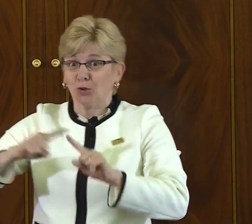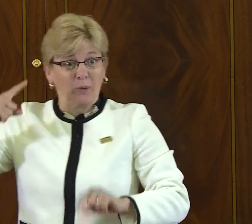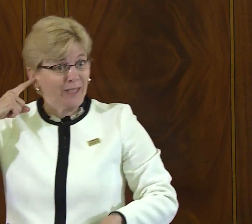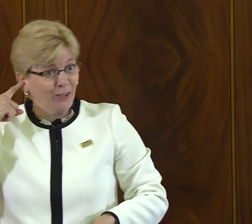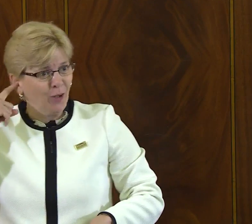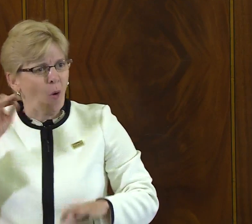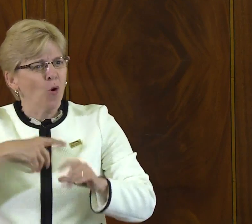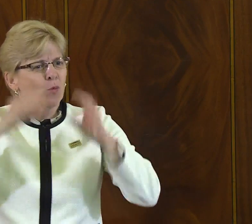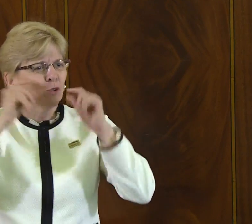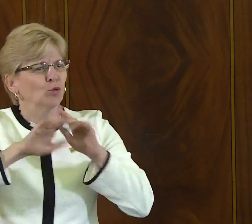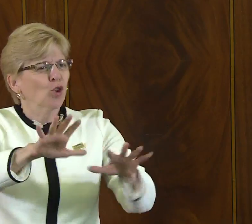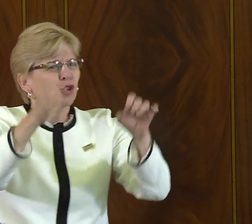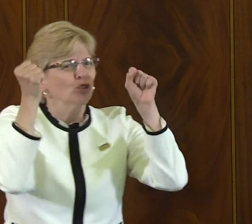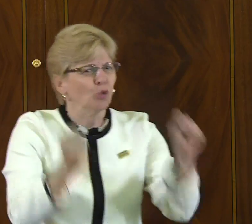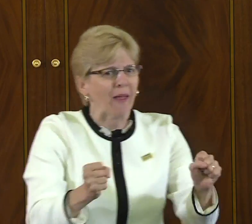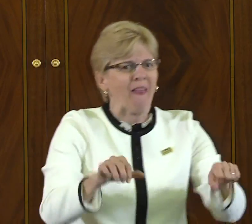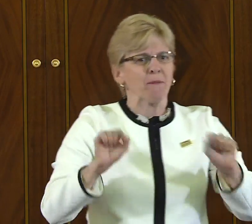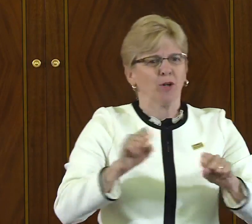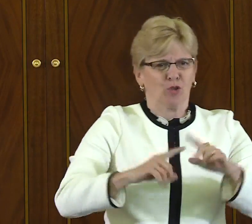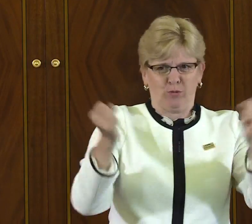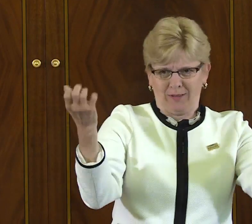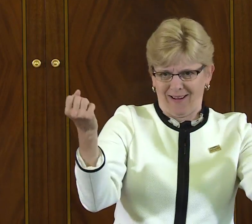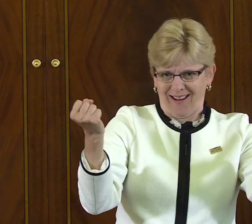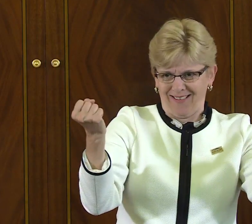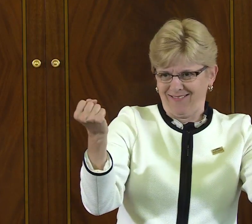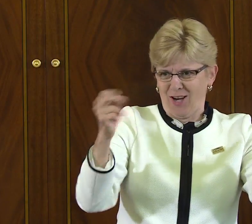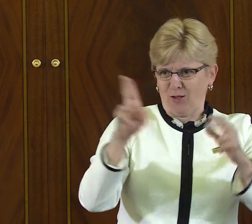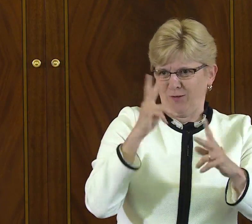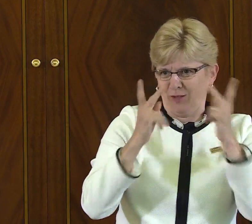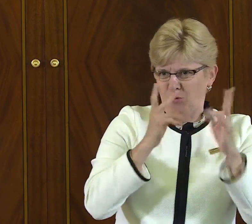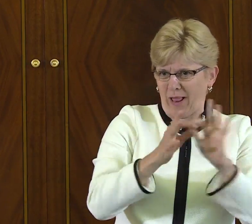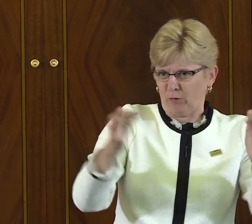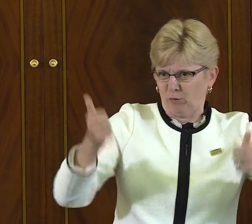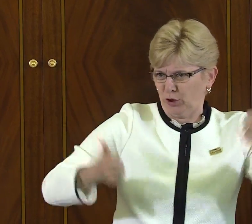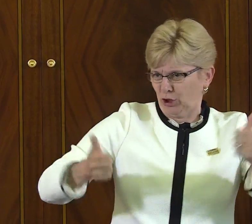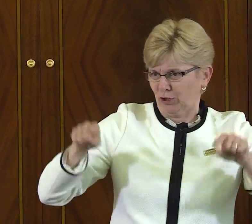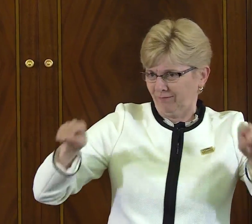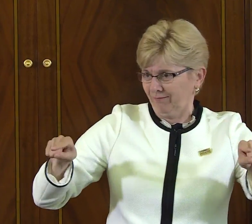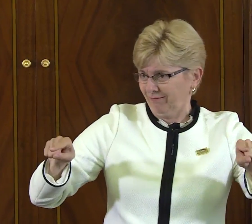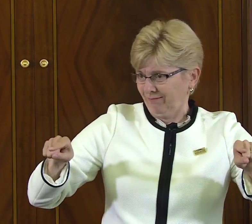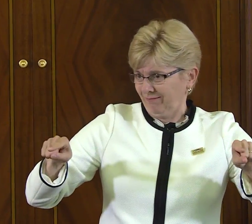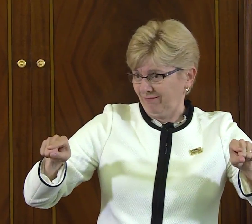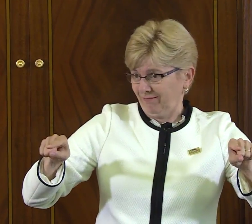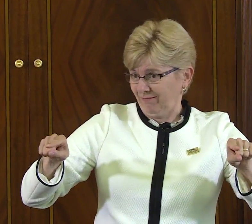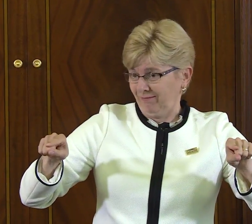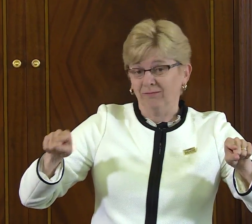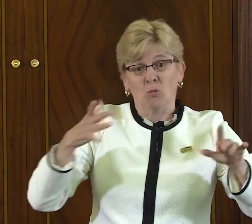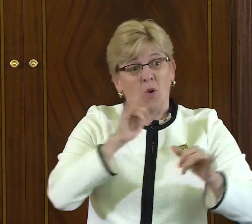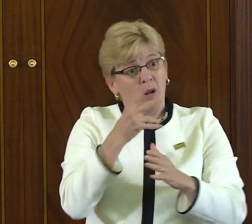When we teach to the child's weakness, their inability to hear, we take away from what we can give them, and we instead teach